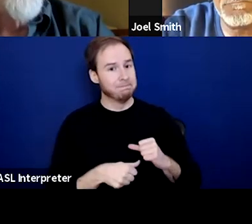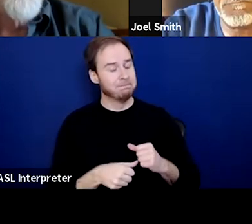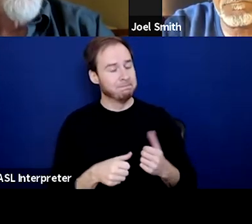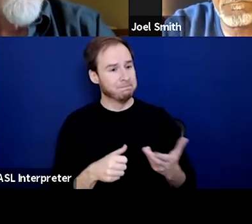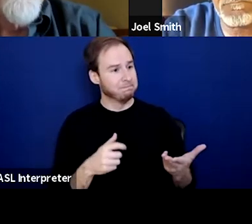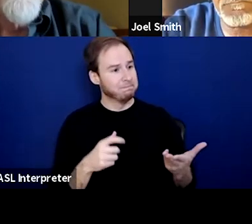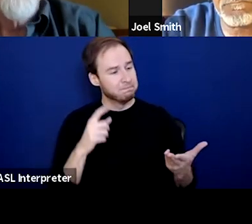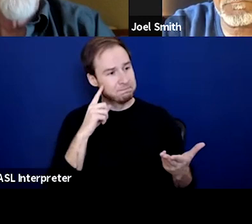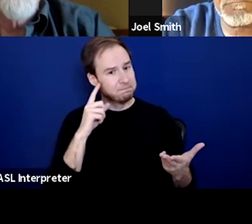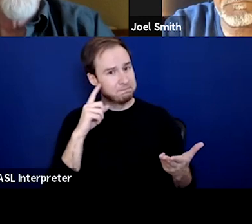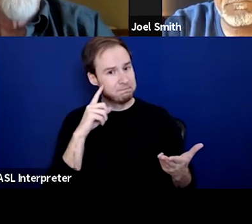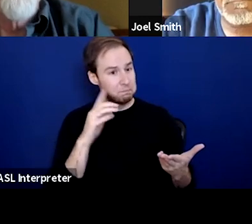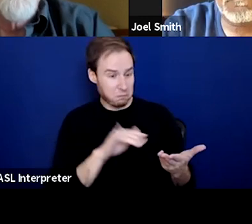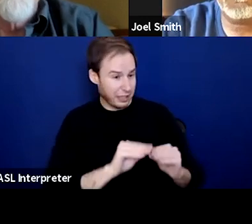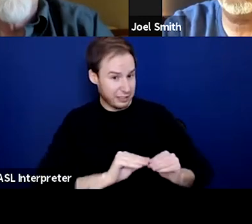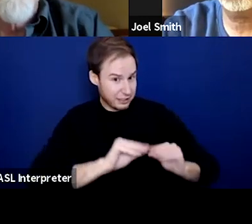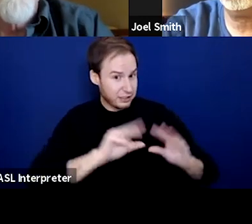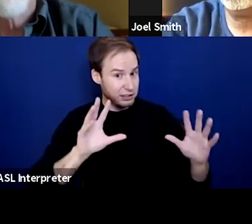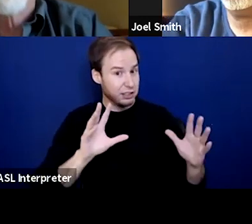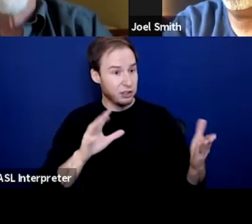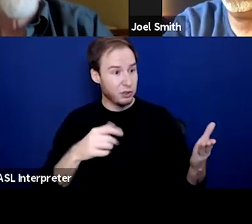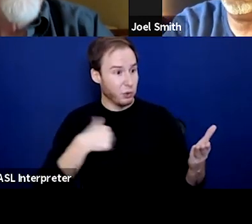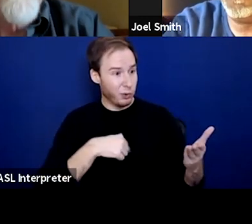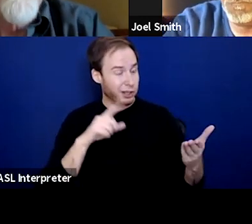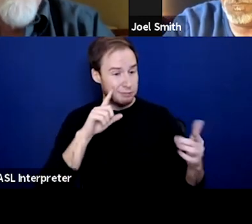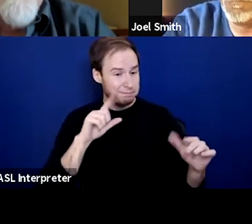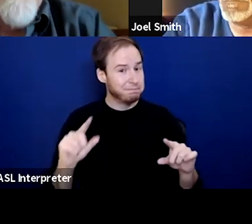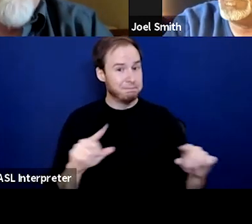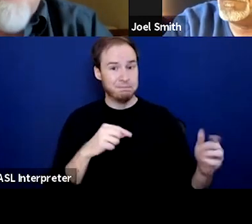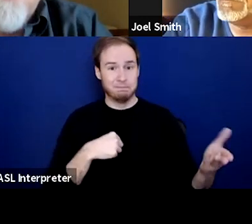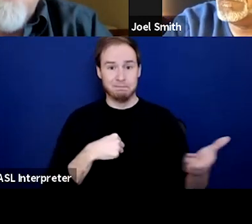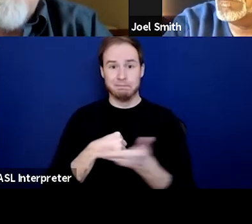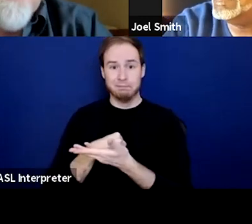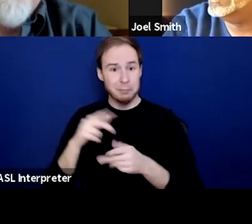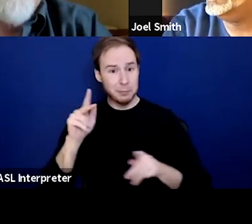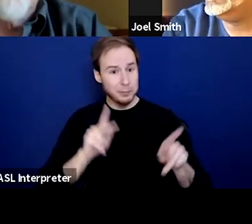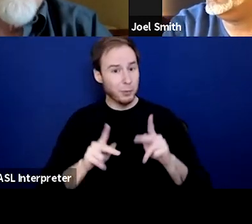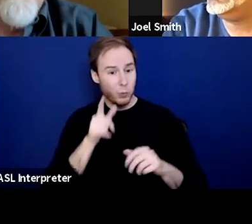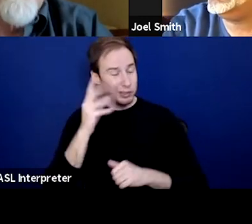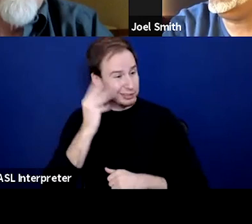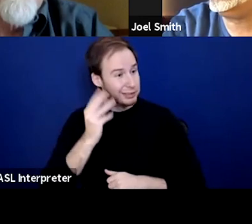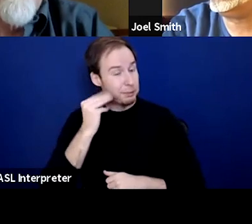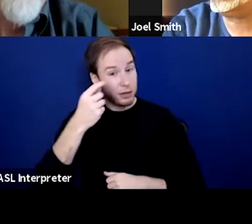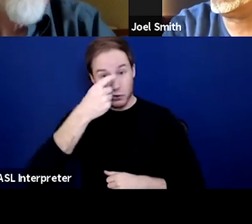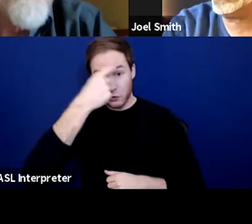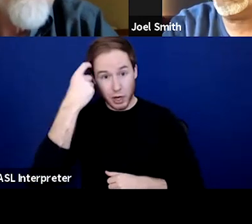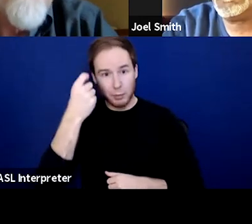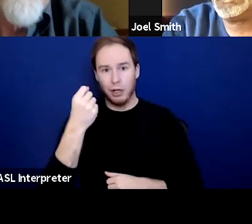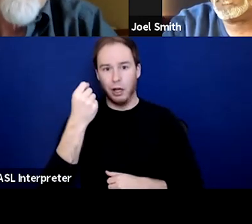and yet it illustrates so vividly what we hear from so many people who experienced trauma and don't know what the alternative is,